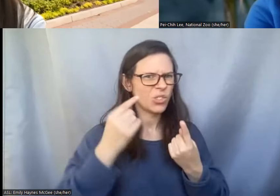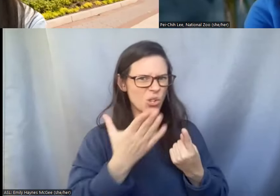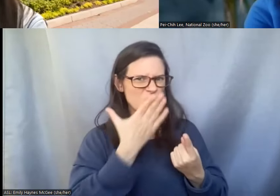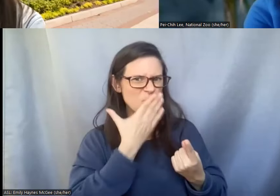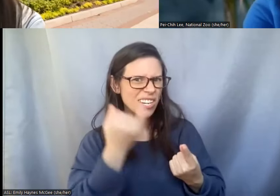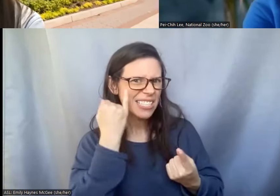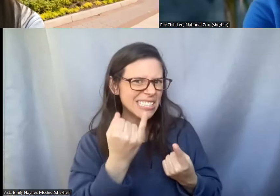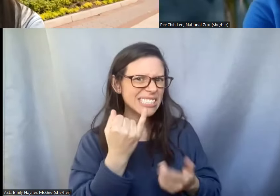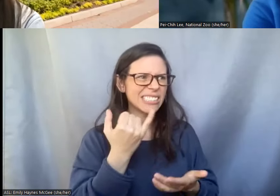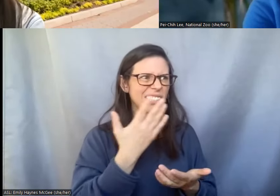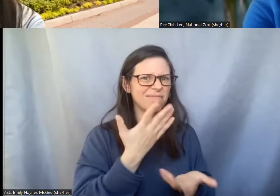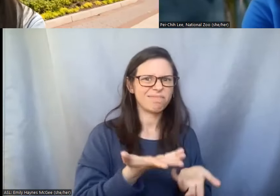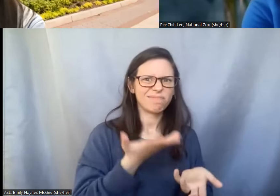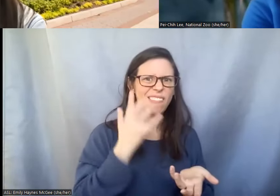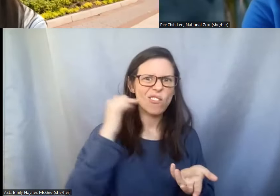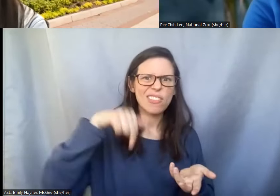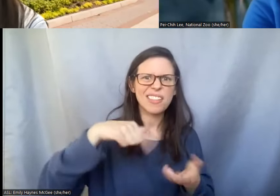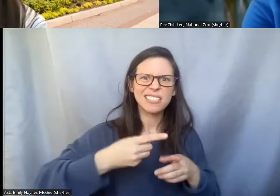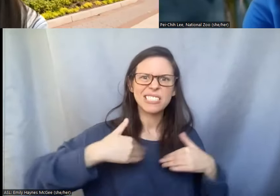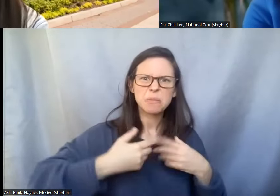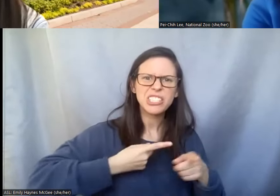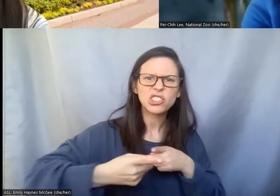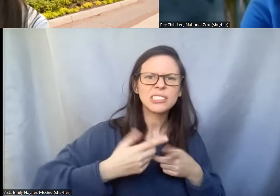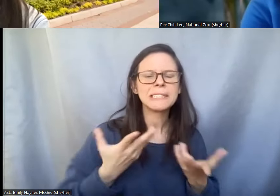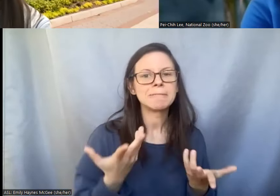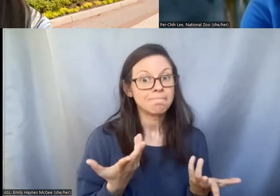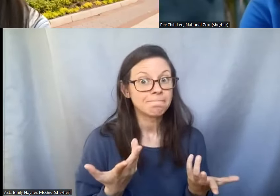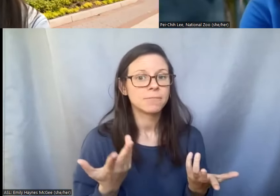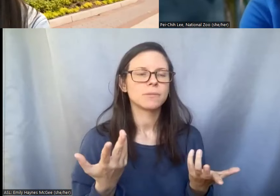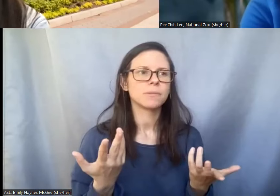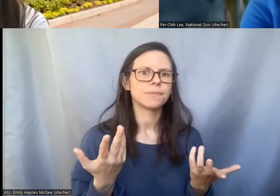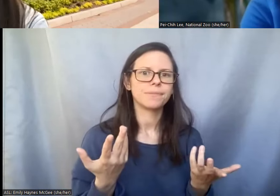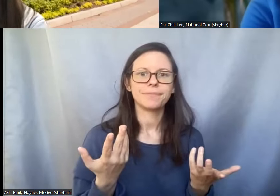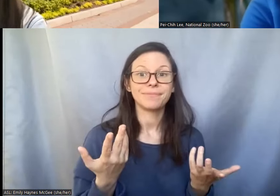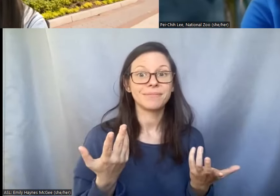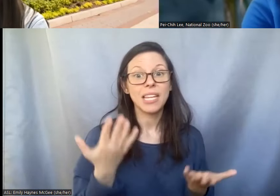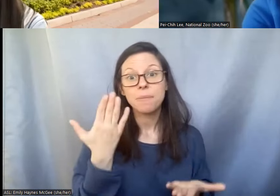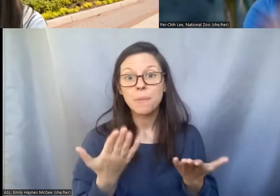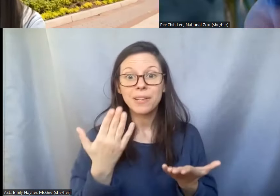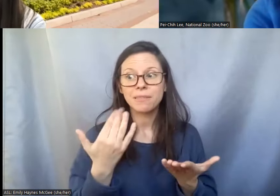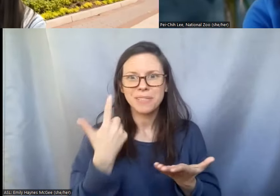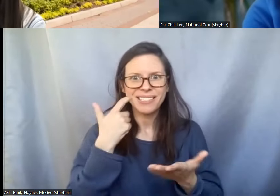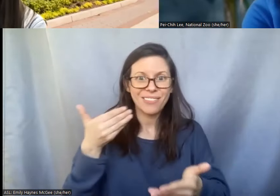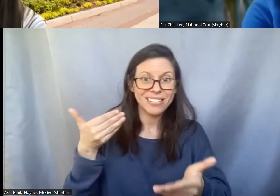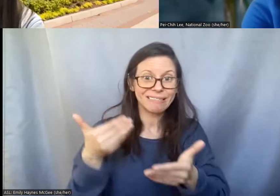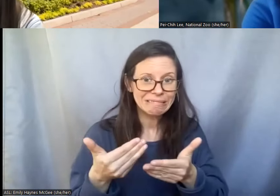for this particular species given its you know dangerous status and all these other things that